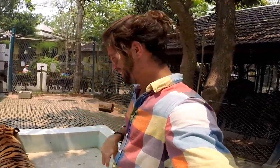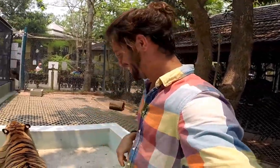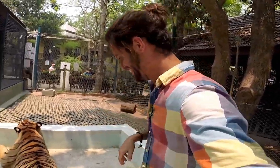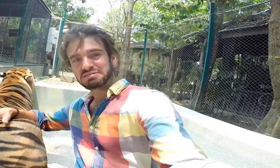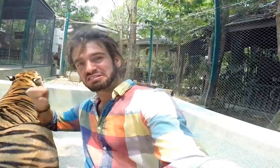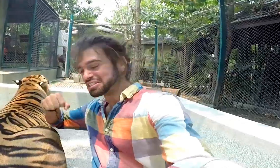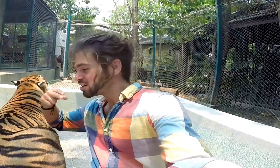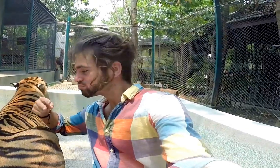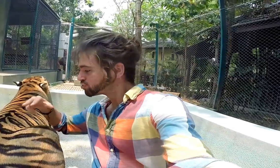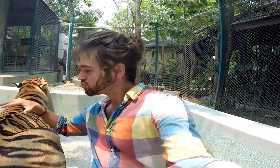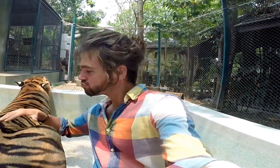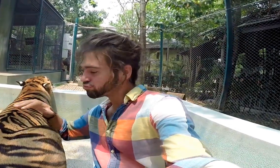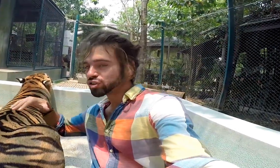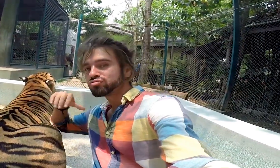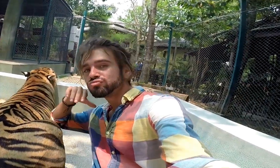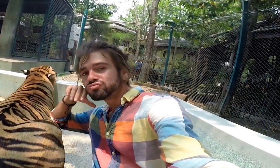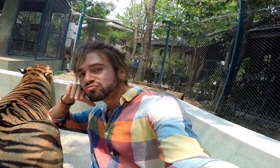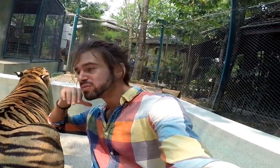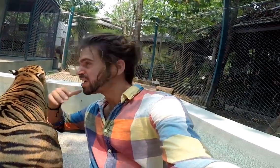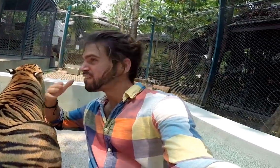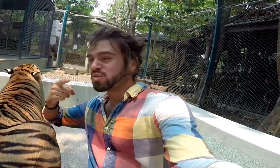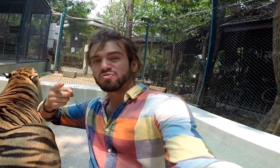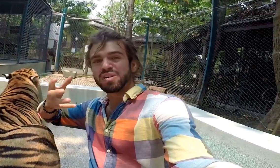You can pet the tiger, rest your head on it - whatever you want.